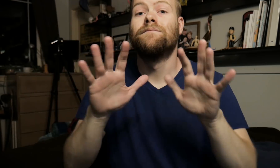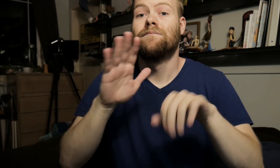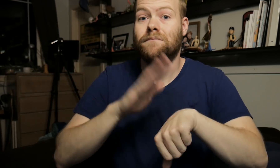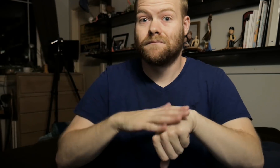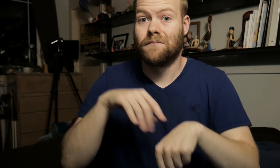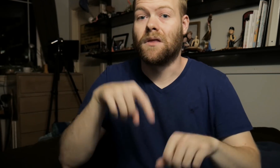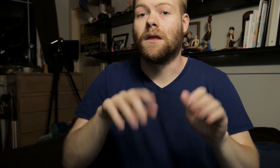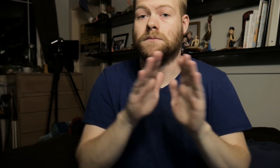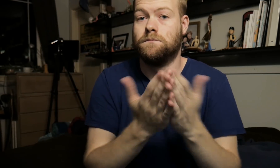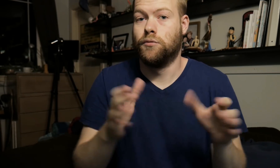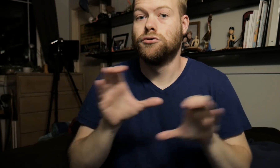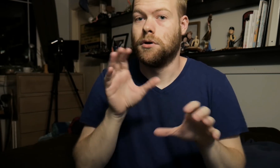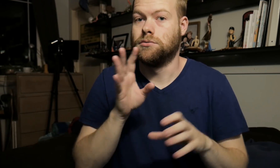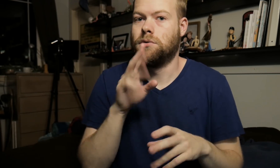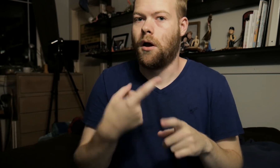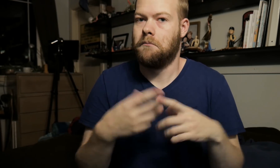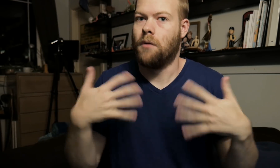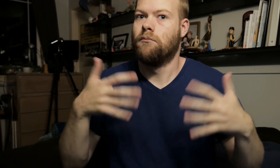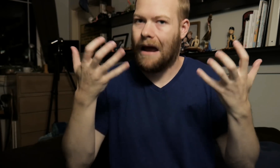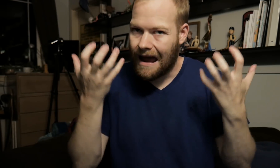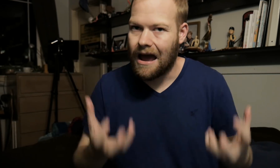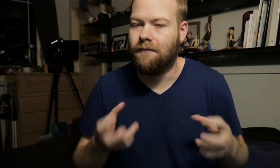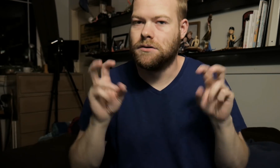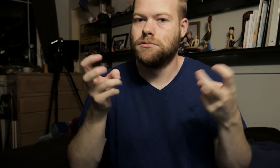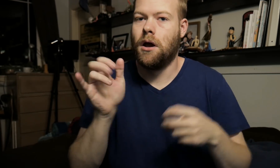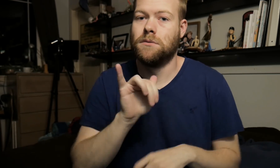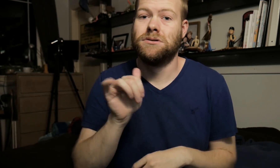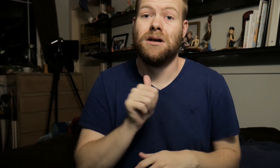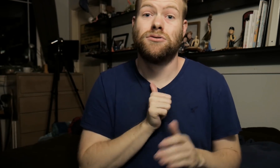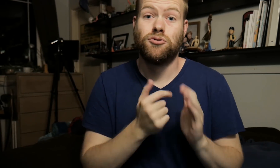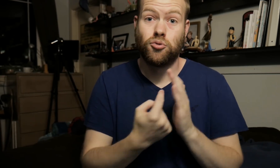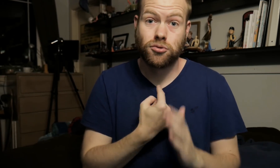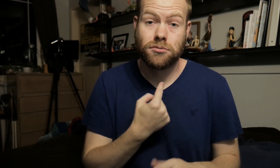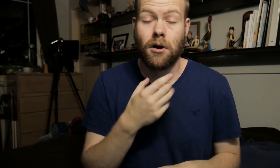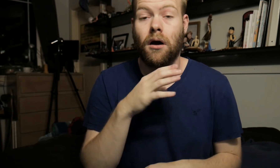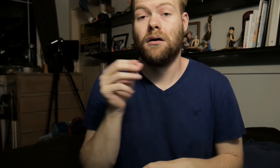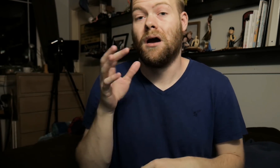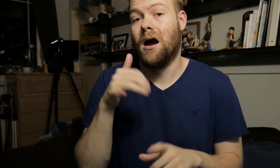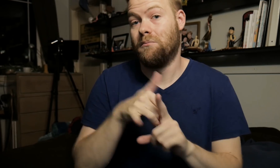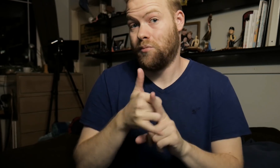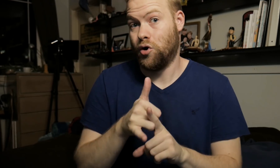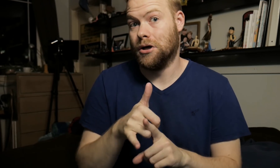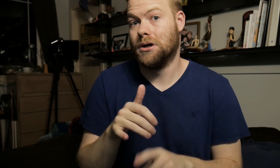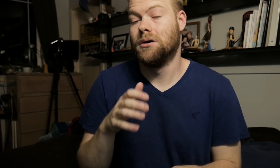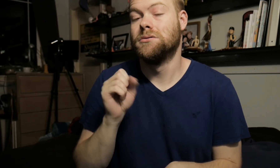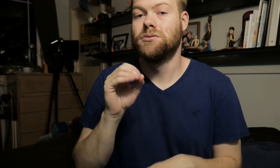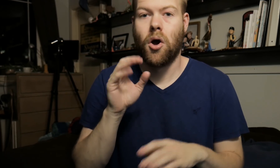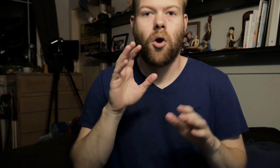Be warned, this book does talk about really heavy topics like suicide and bullying. So...